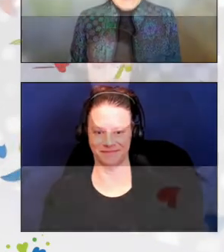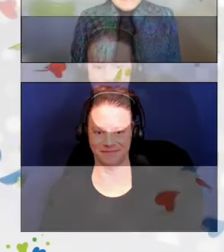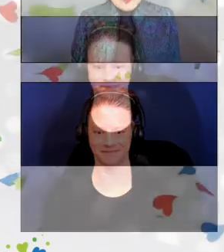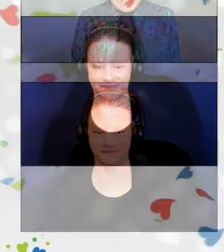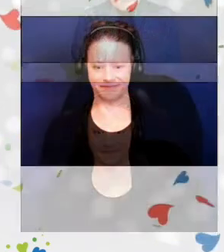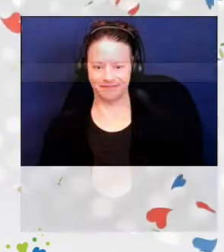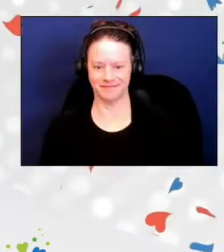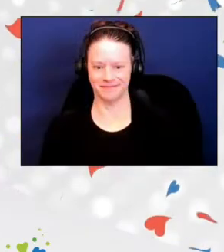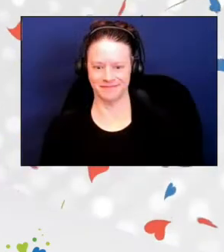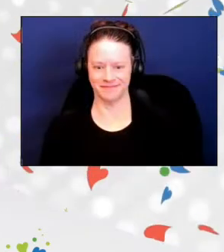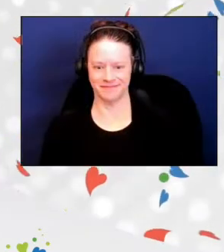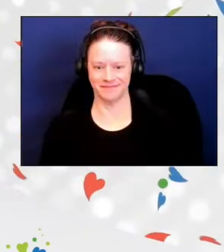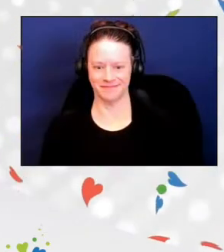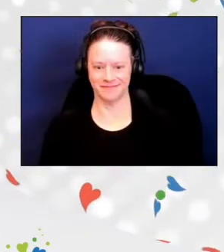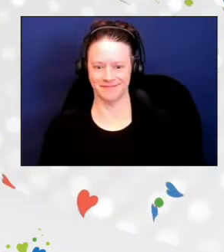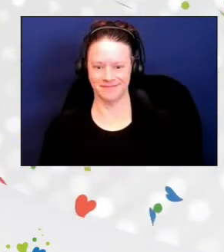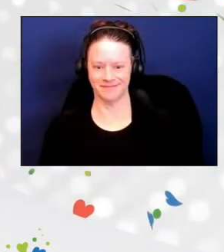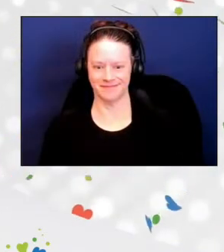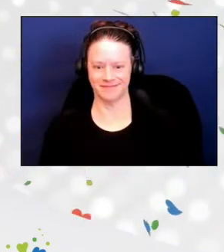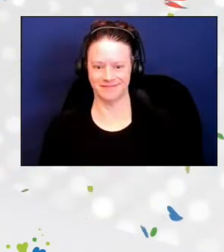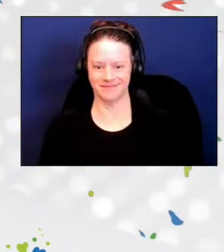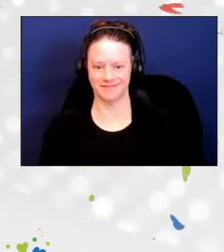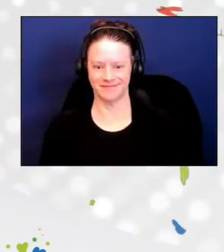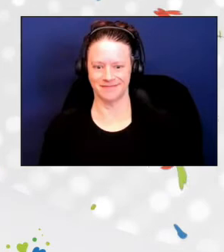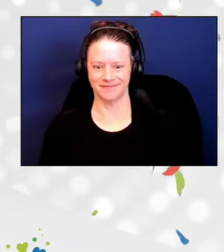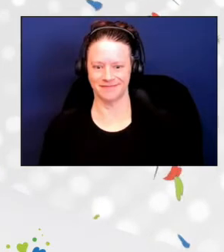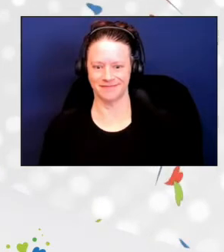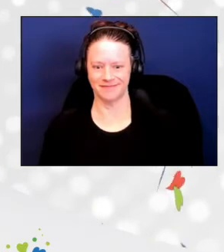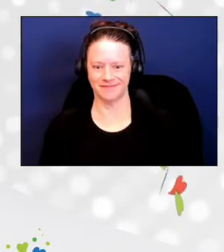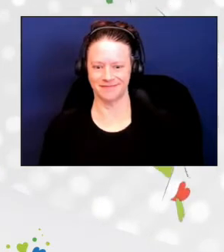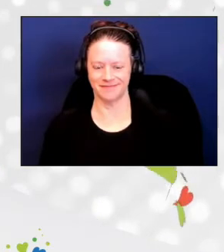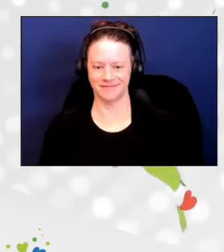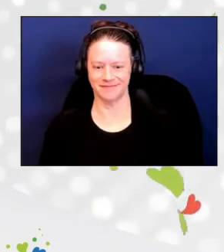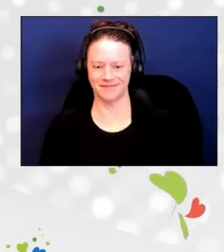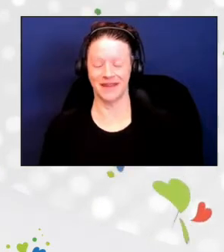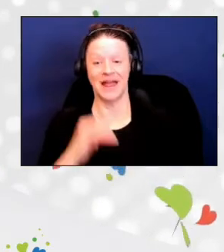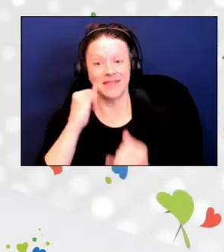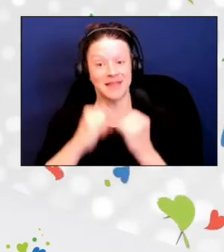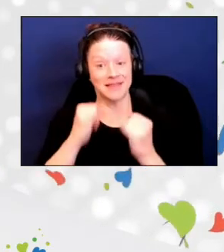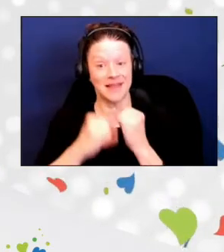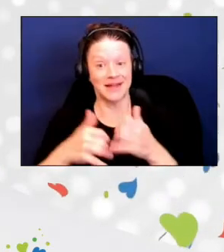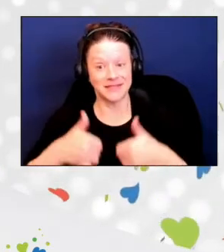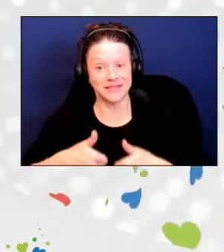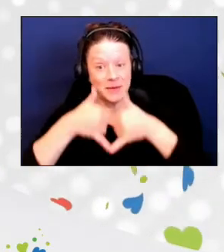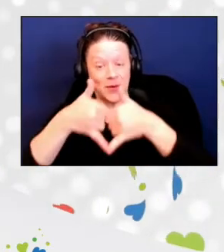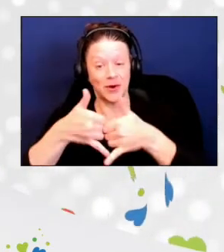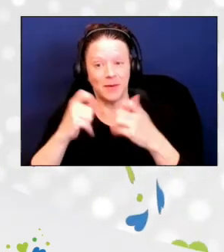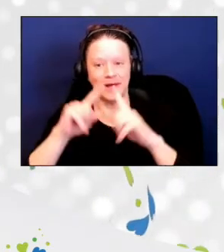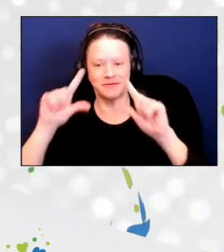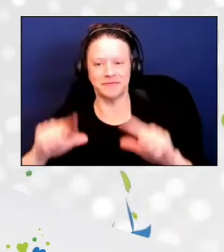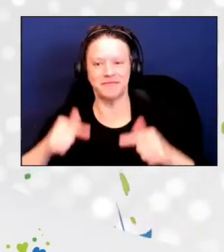And now, for our last award of the afternoon, I'd like to turn it over to my colleague, Judy Simon,